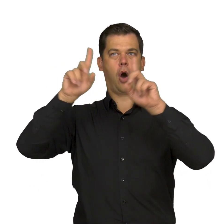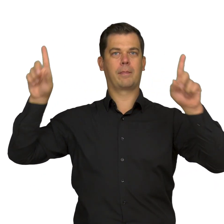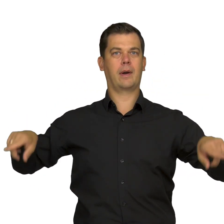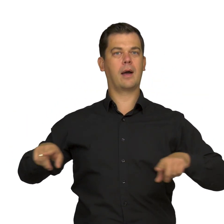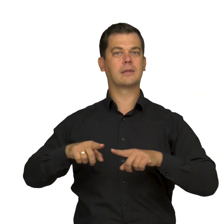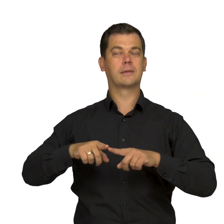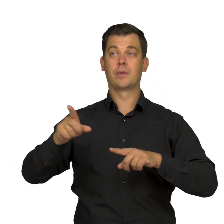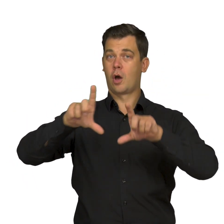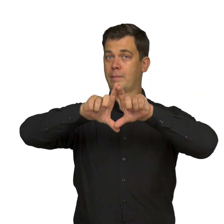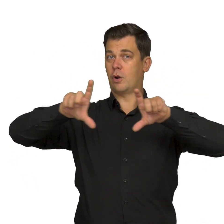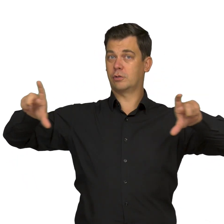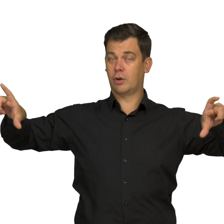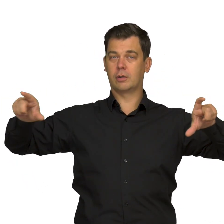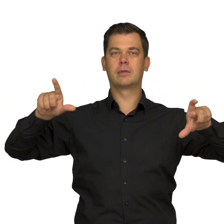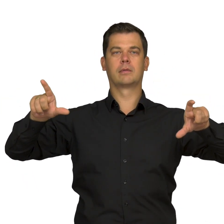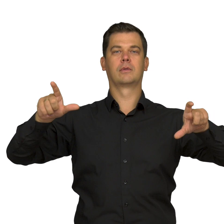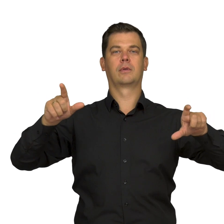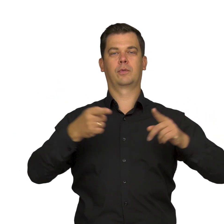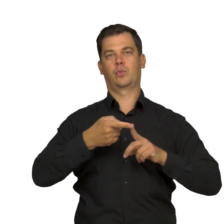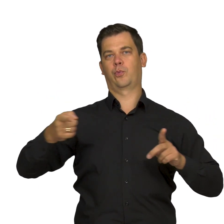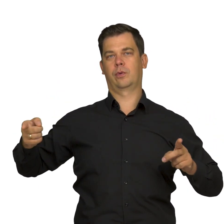The painting is a horizontal rectangle.